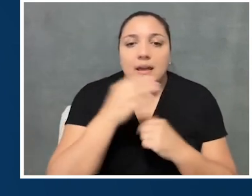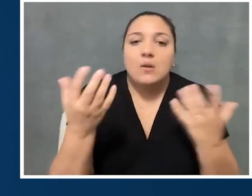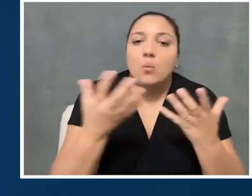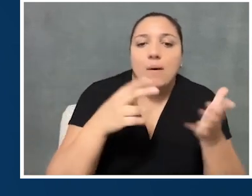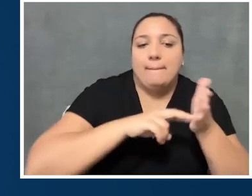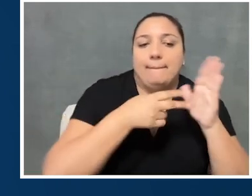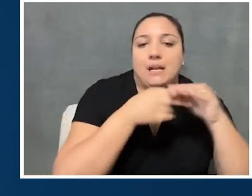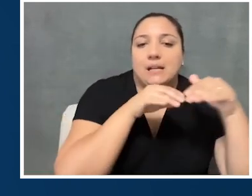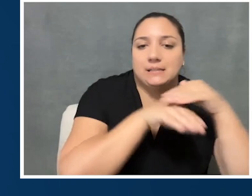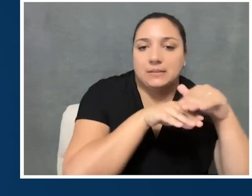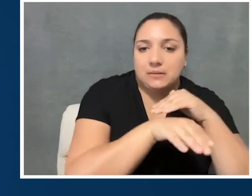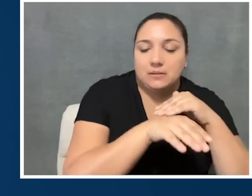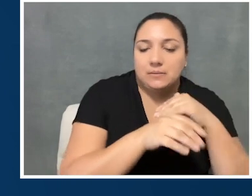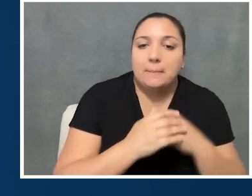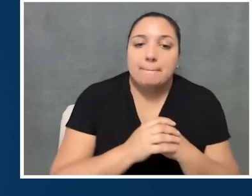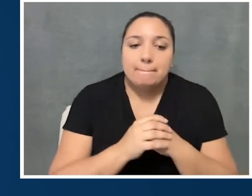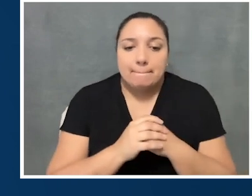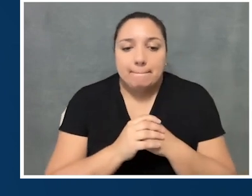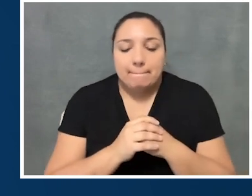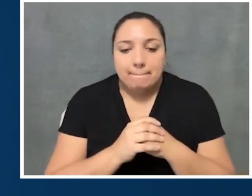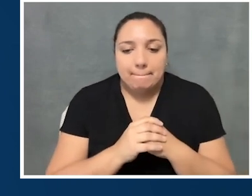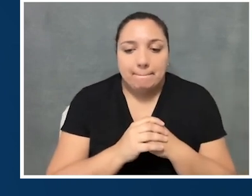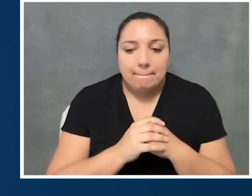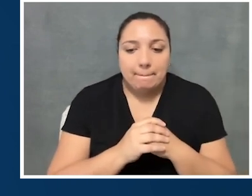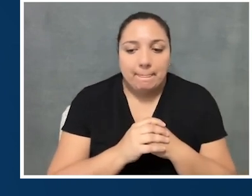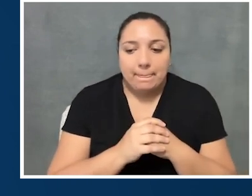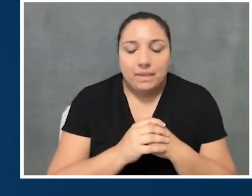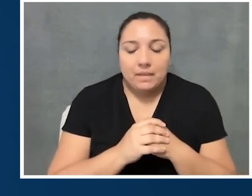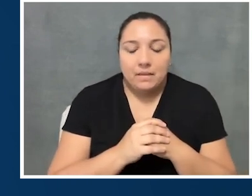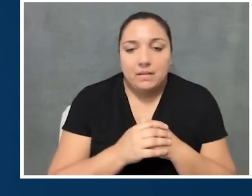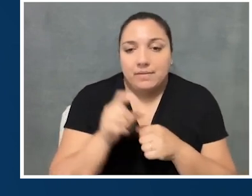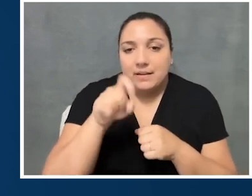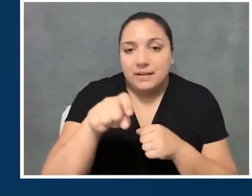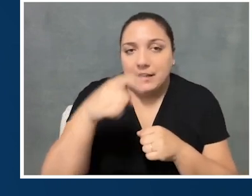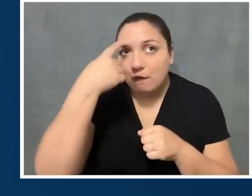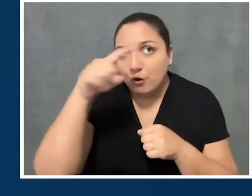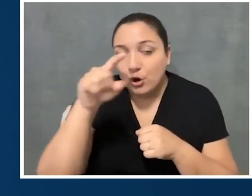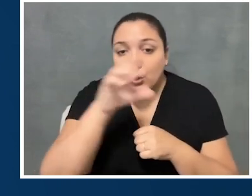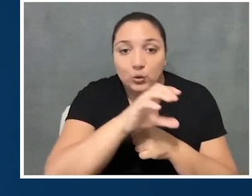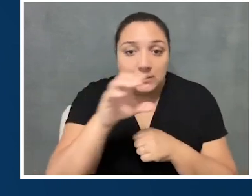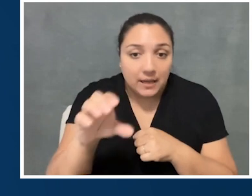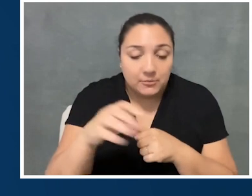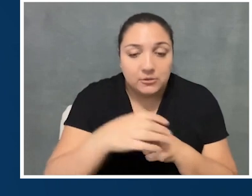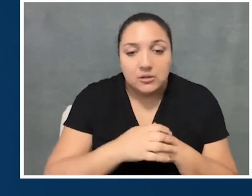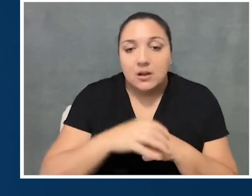what accessibility is. I think the need for things like captions